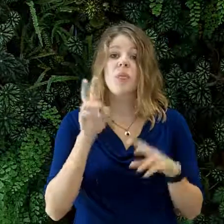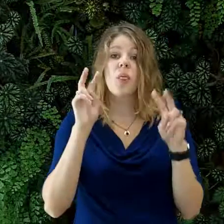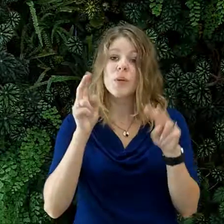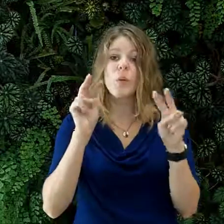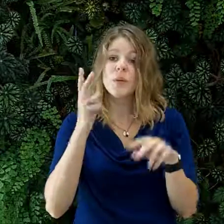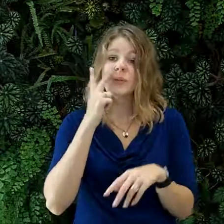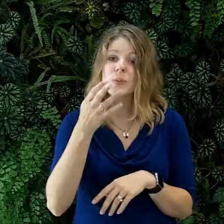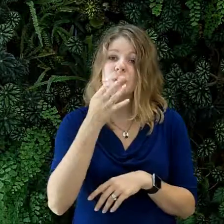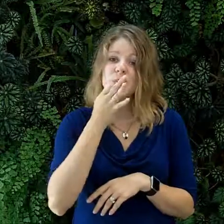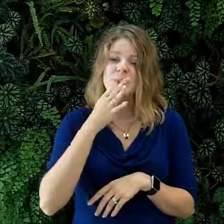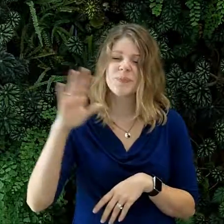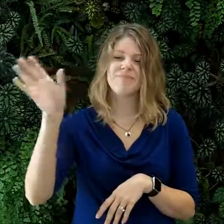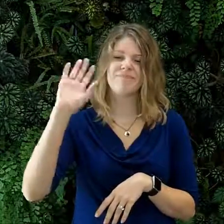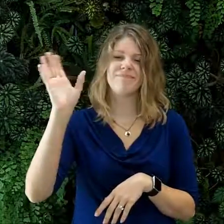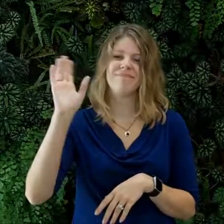Thank you so much! I look forward to seeing you soon!